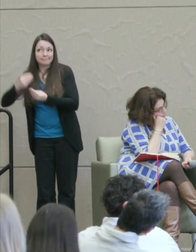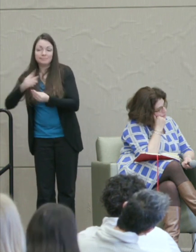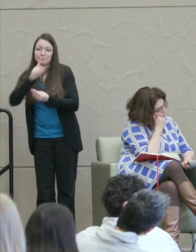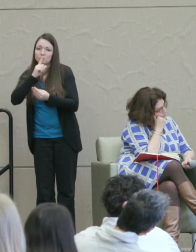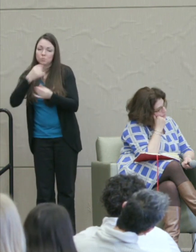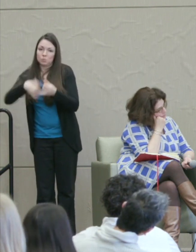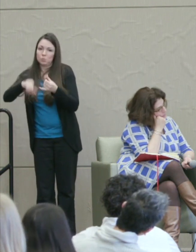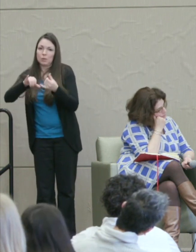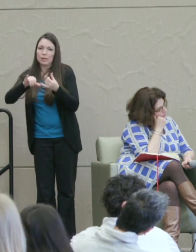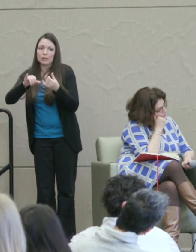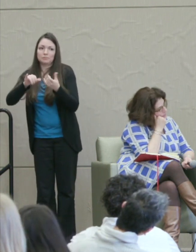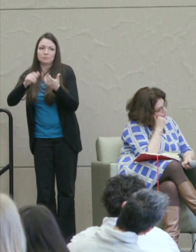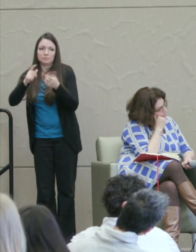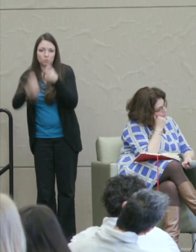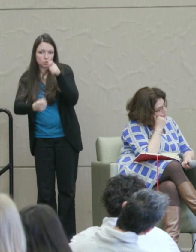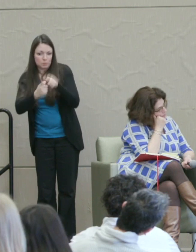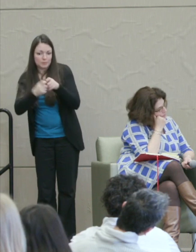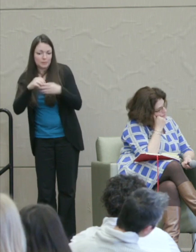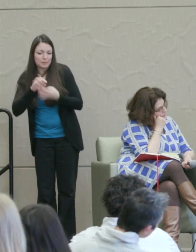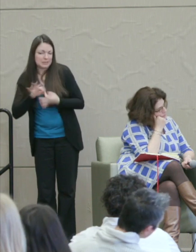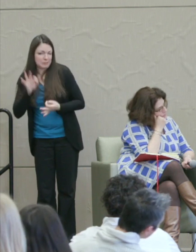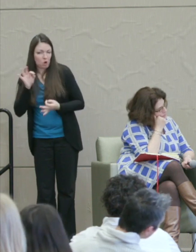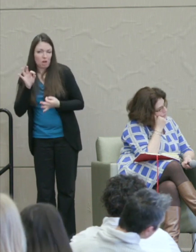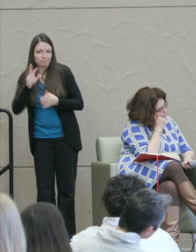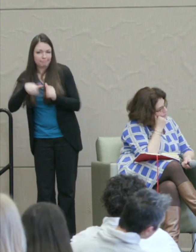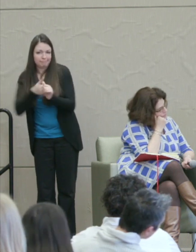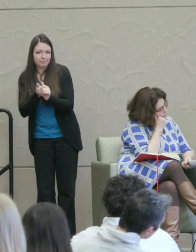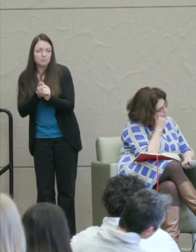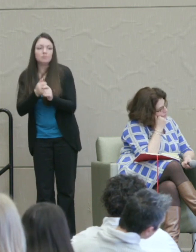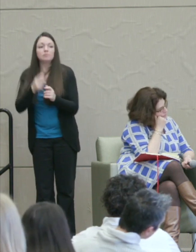And so people are brought up to believe that the state should punish in that manner.